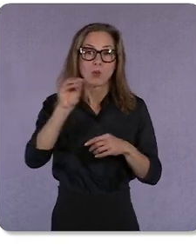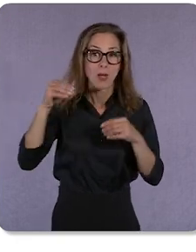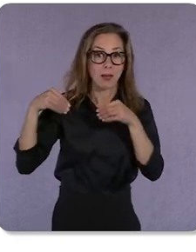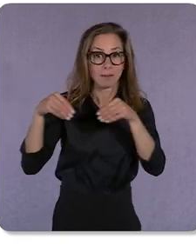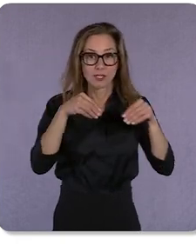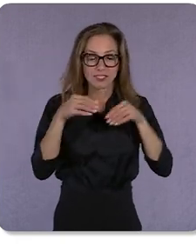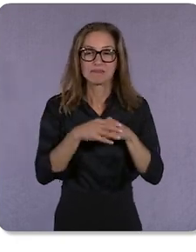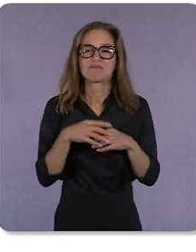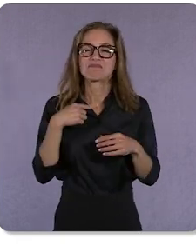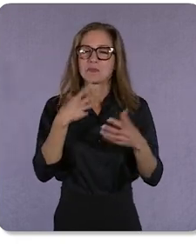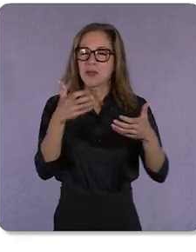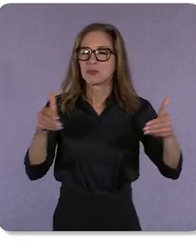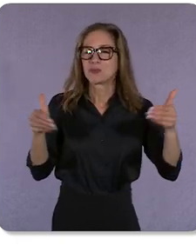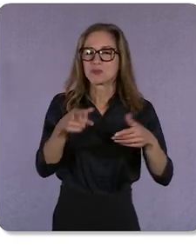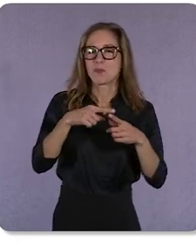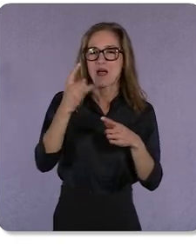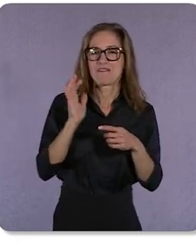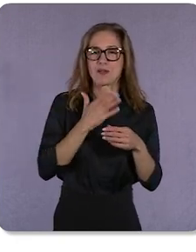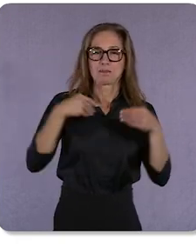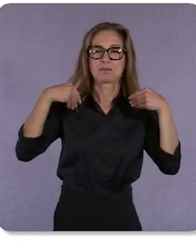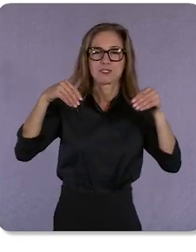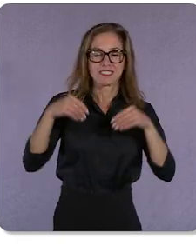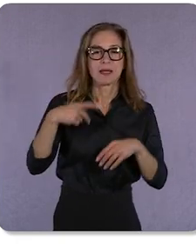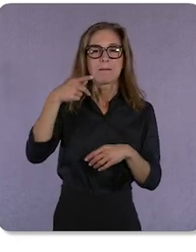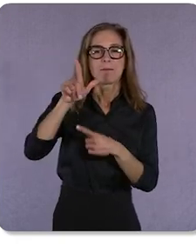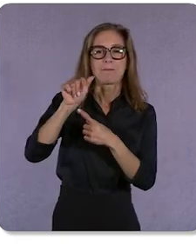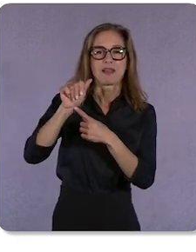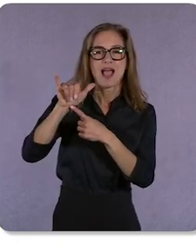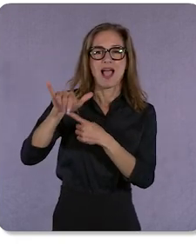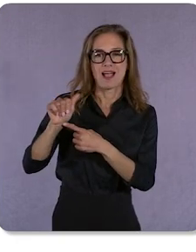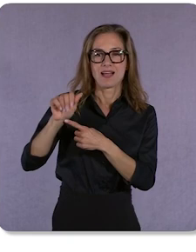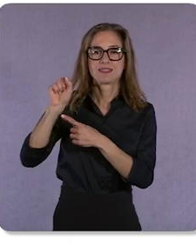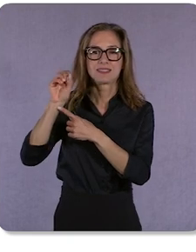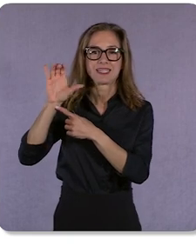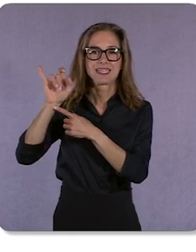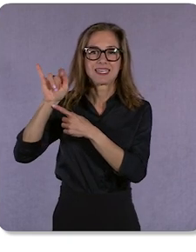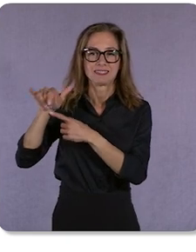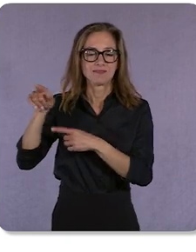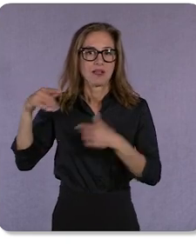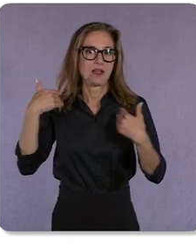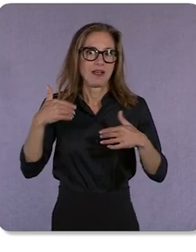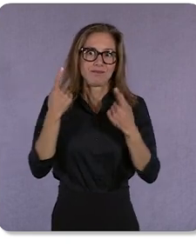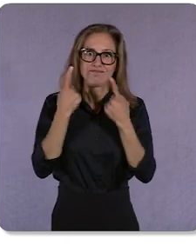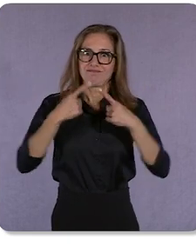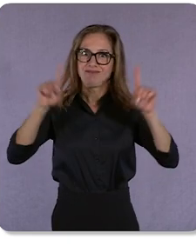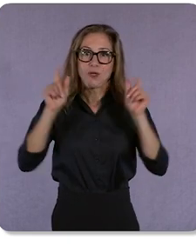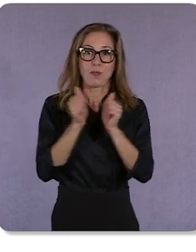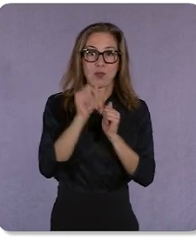merchants, Playa Society, who has seen great results using Google and Shopify.